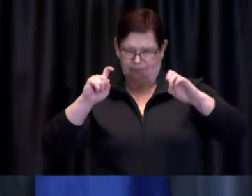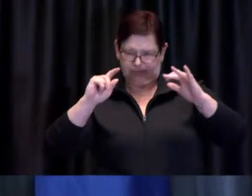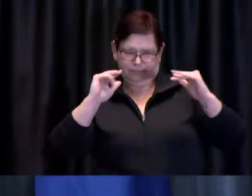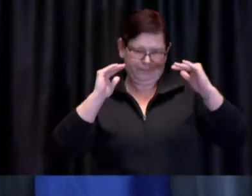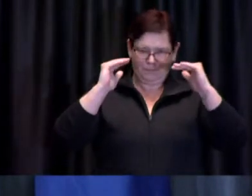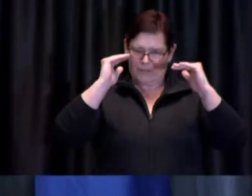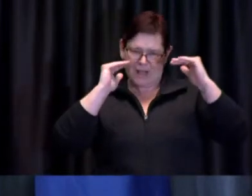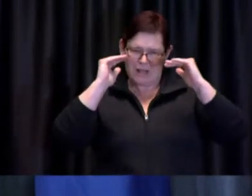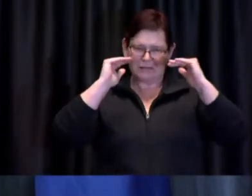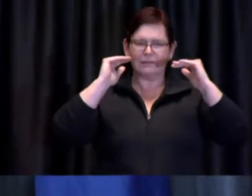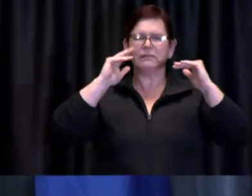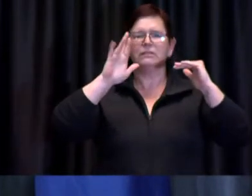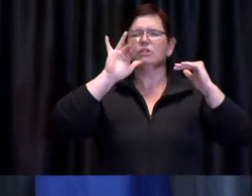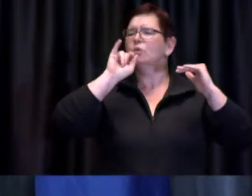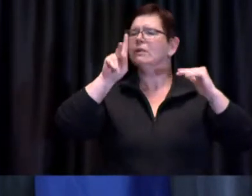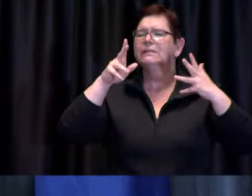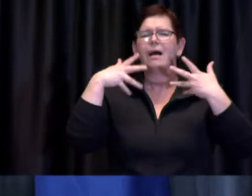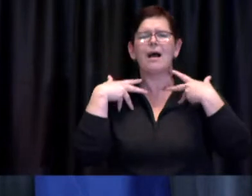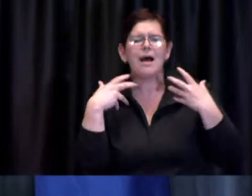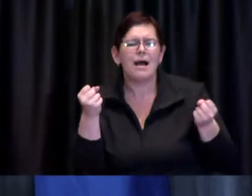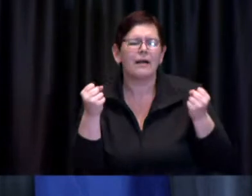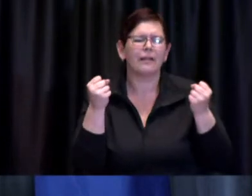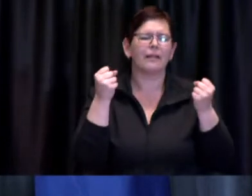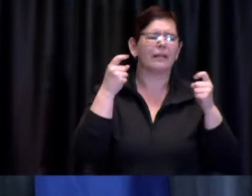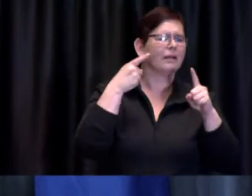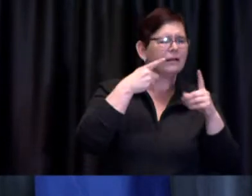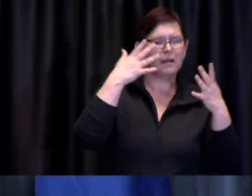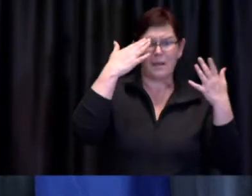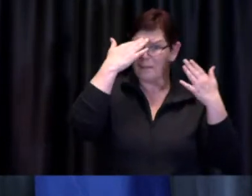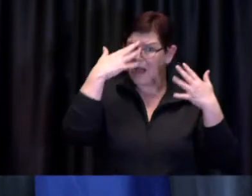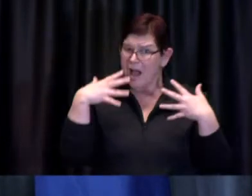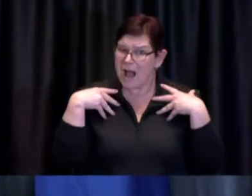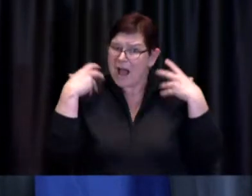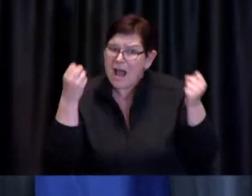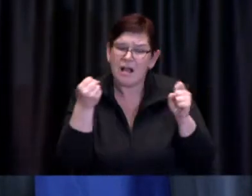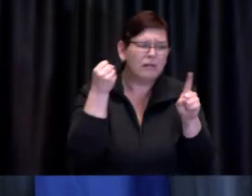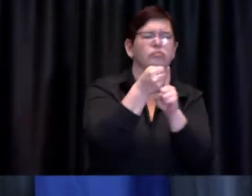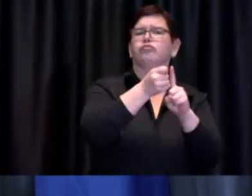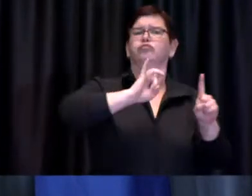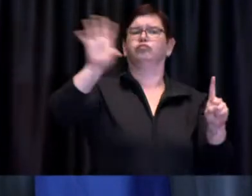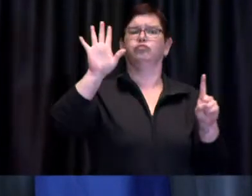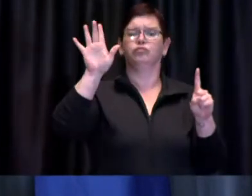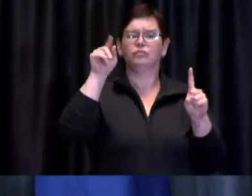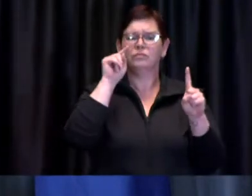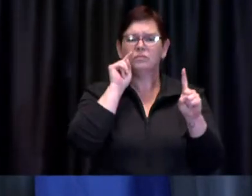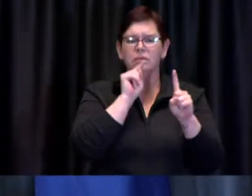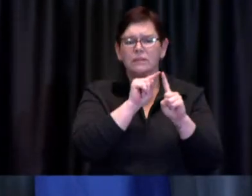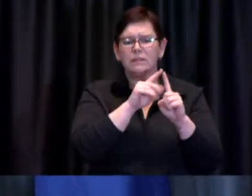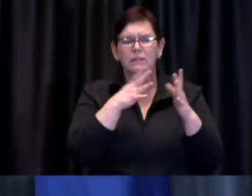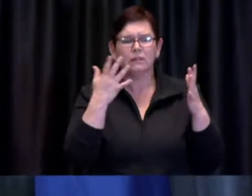out there we know that there are mental health risks and isolation risks that have existed and